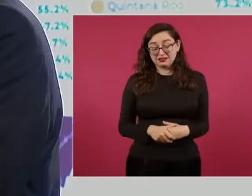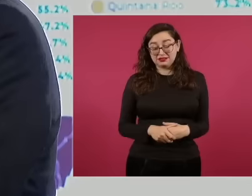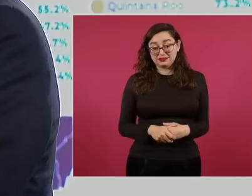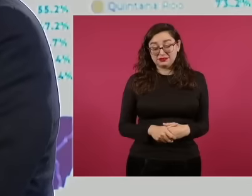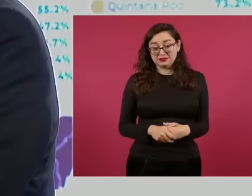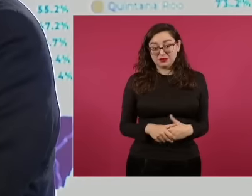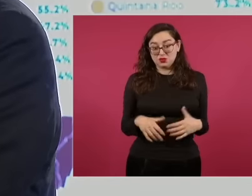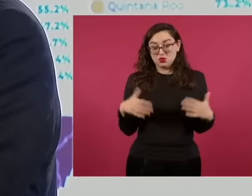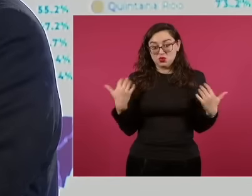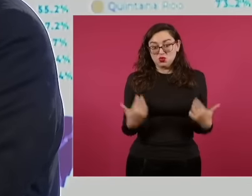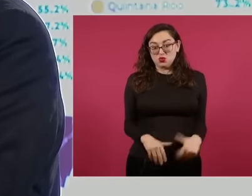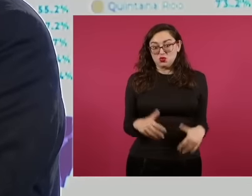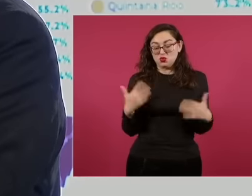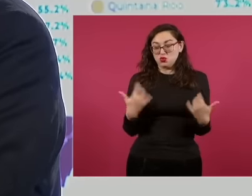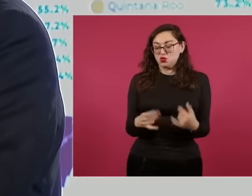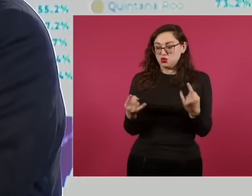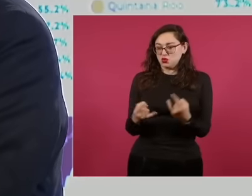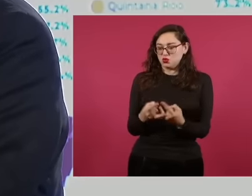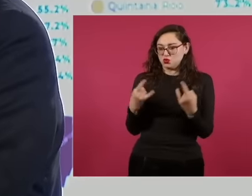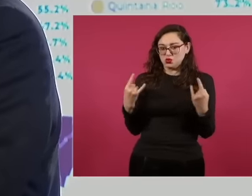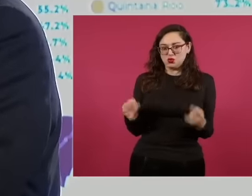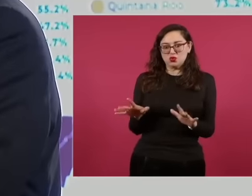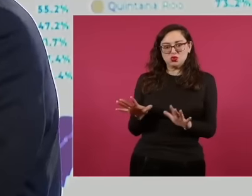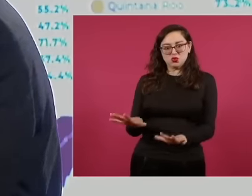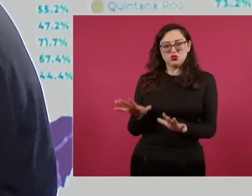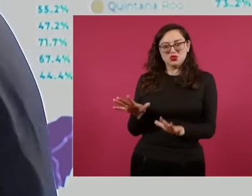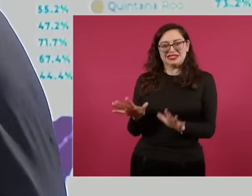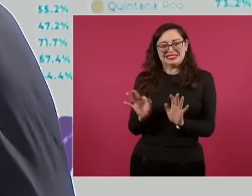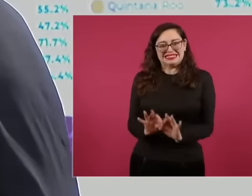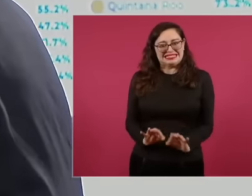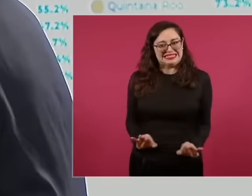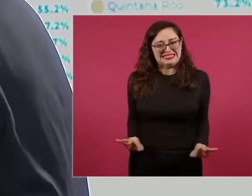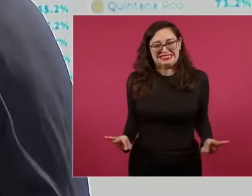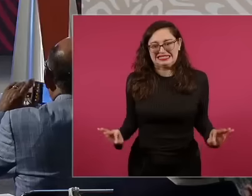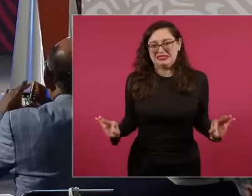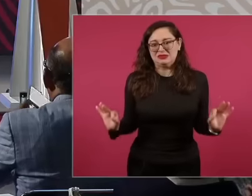a very important historical event and look at the